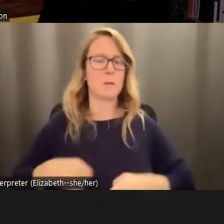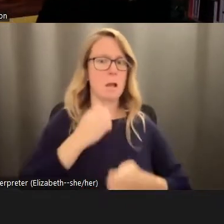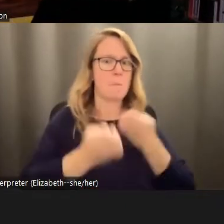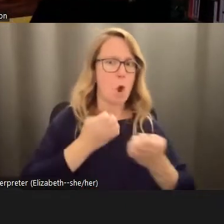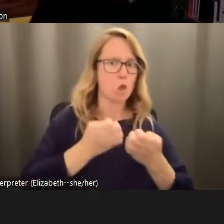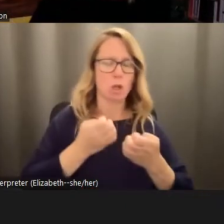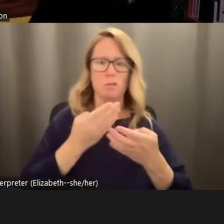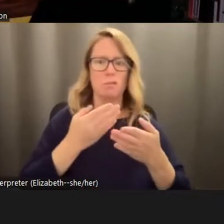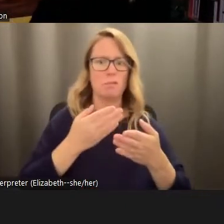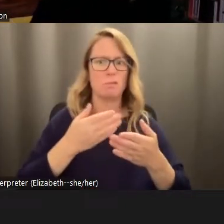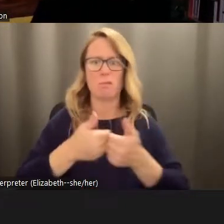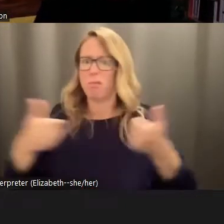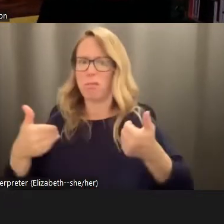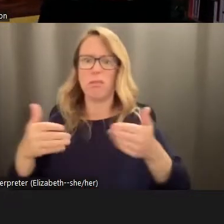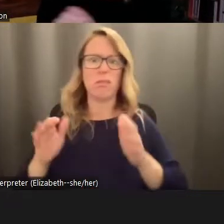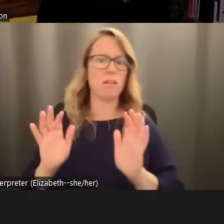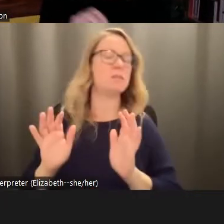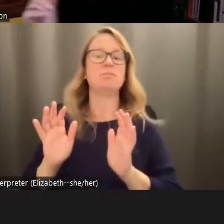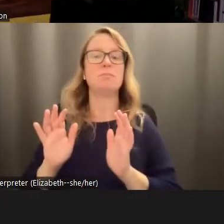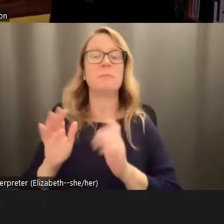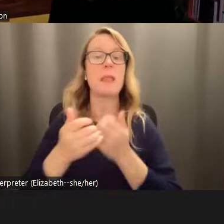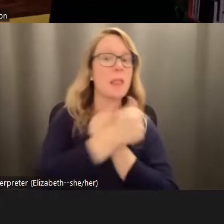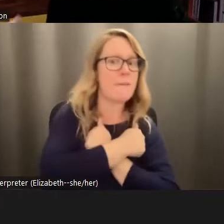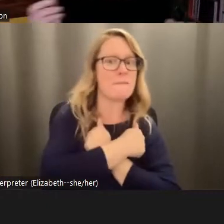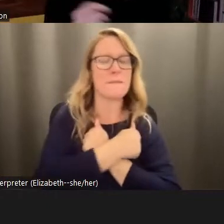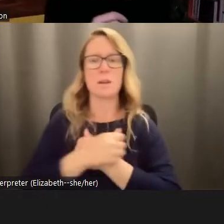exclusive camps, whether it's love versus grief, or hope